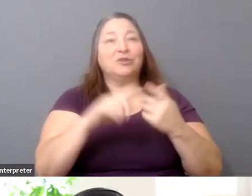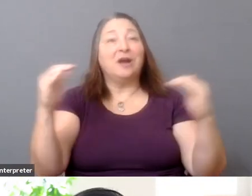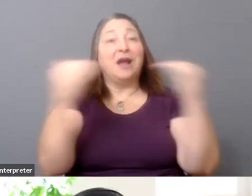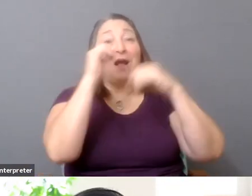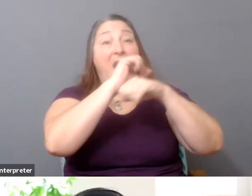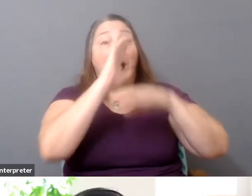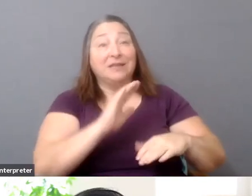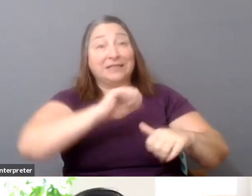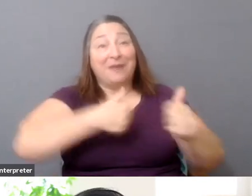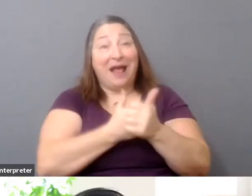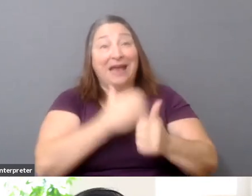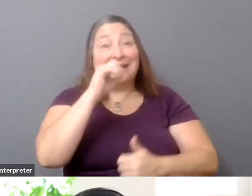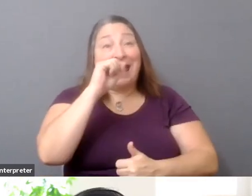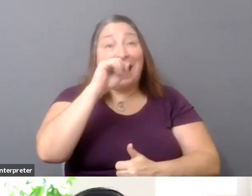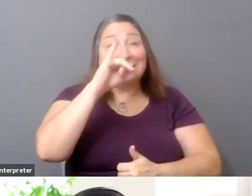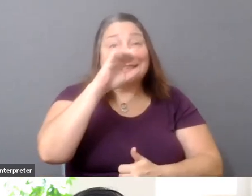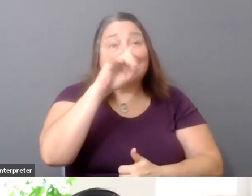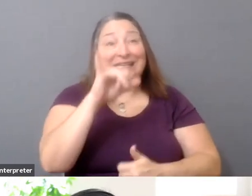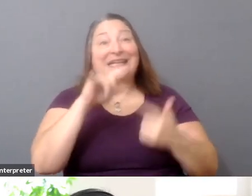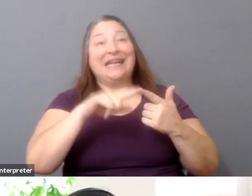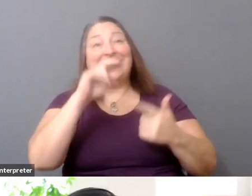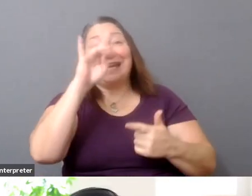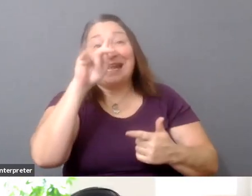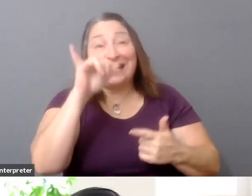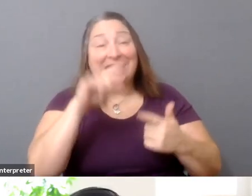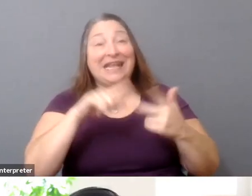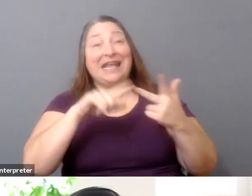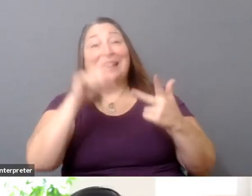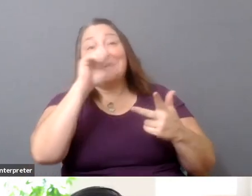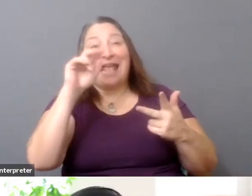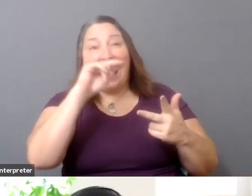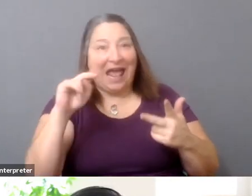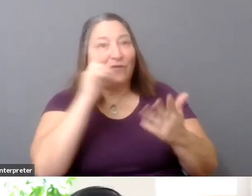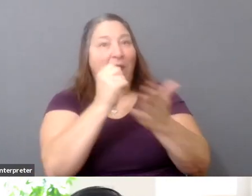Cassidy Dimon, Niki Bhardwaj, and LeAnn Scrimmager, my colleagues at the IDE.